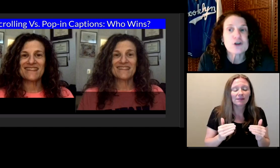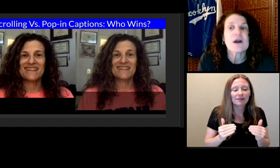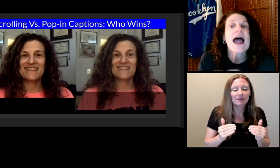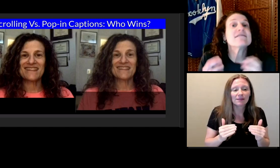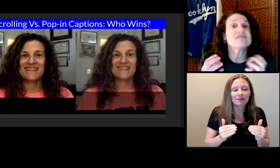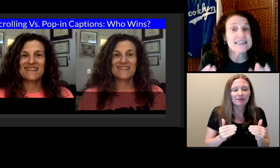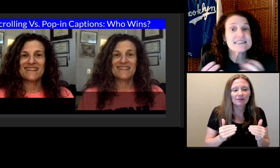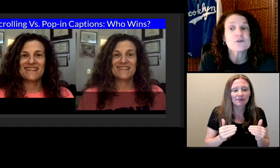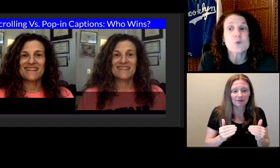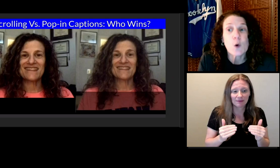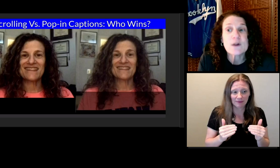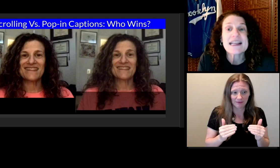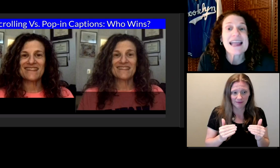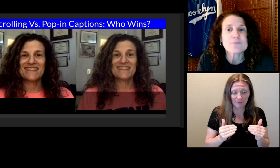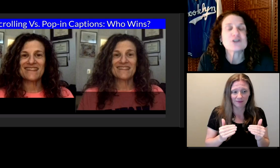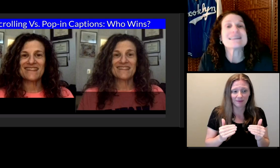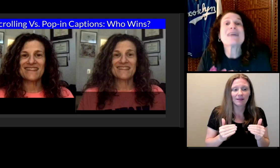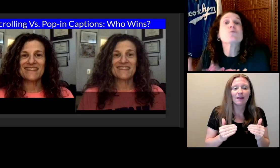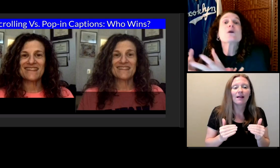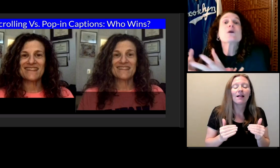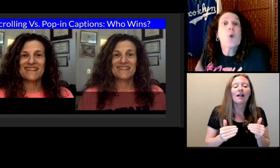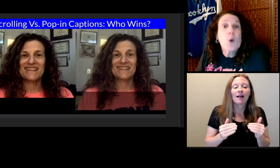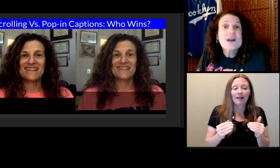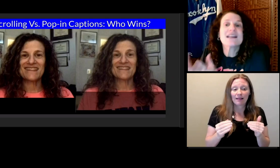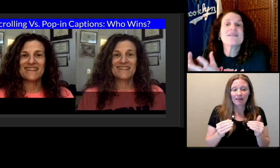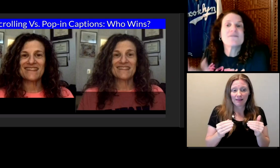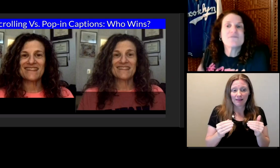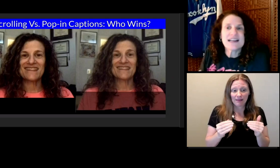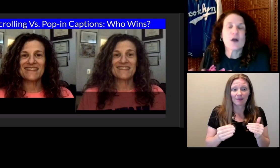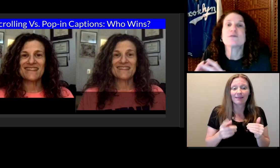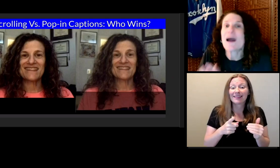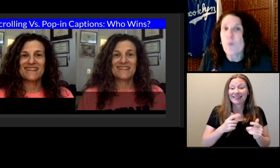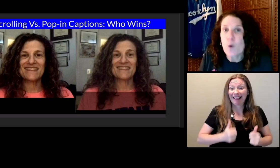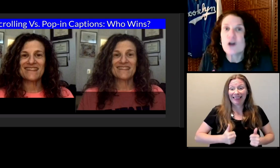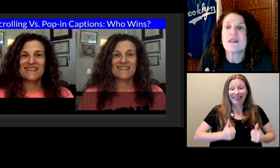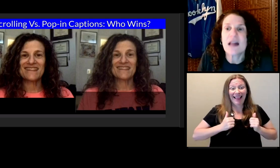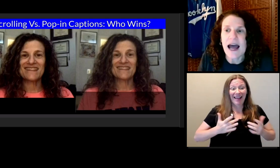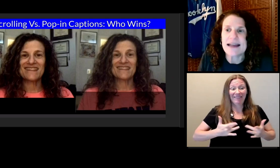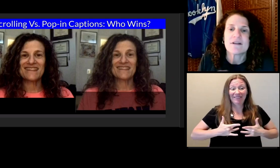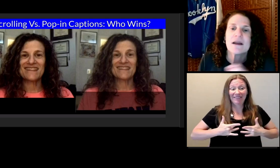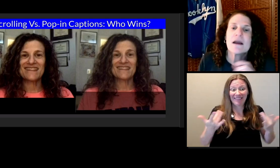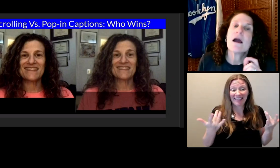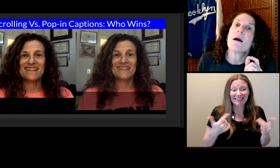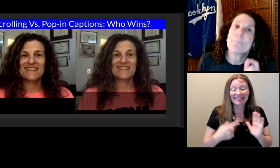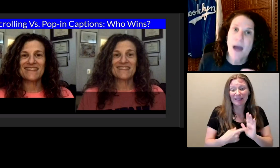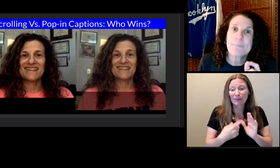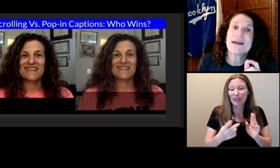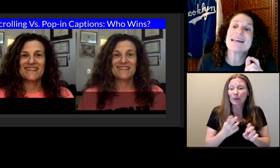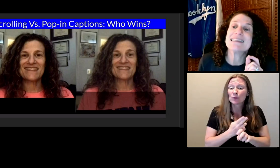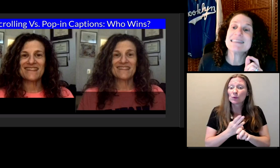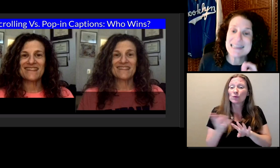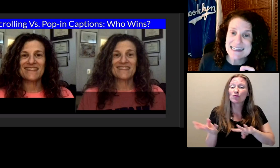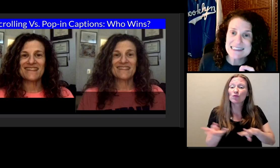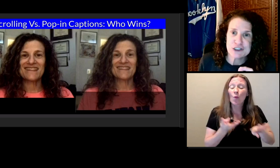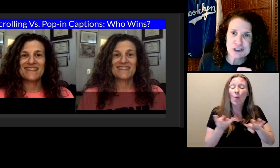This can't always be avoided. However, I've seen scrolling captions in recorded videos.